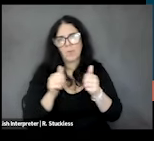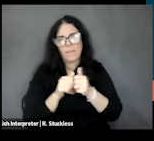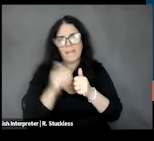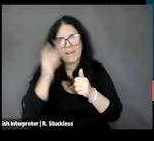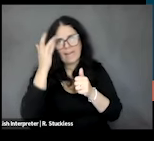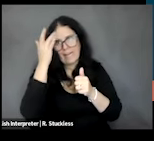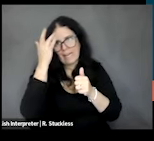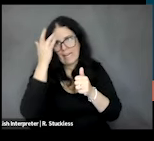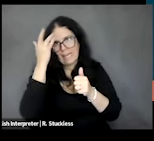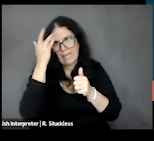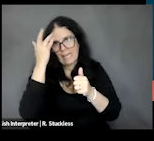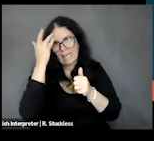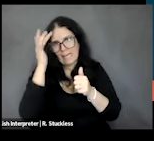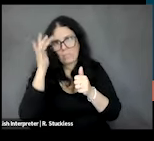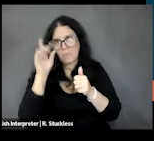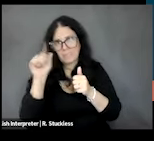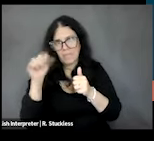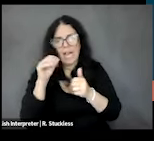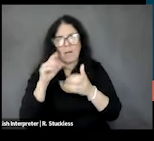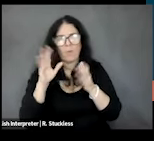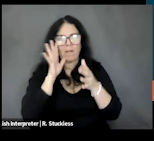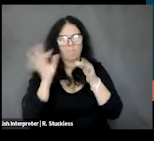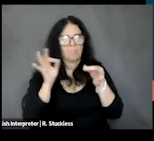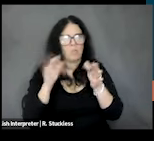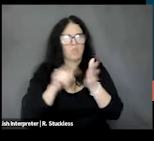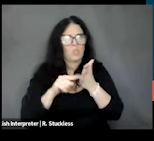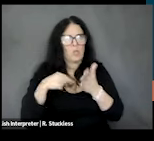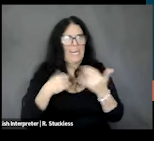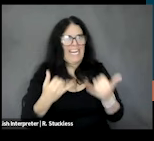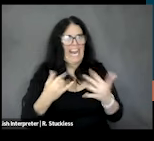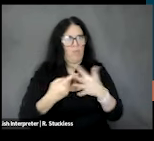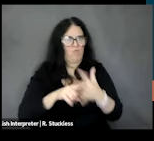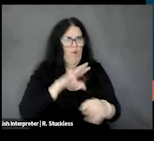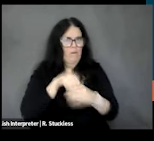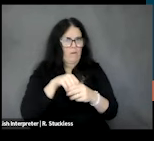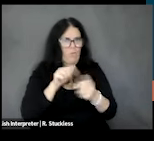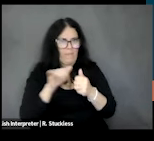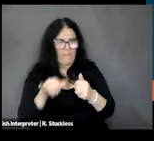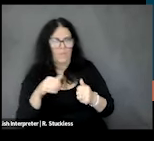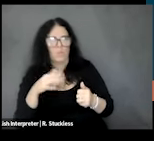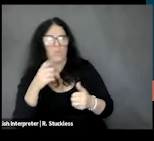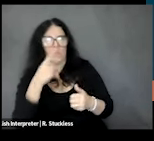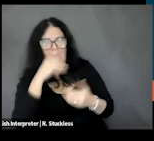project that we are starting up right now. And if you want to go to the next slide,